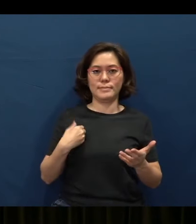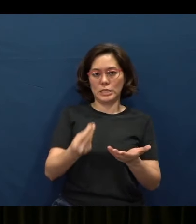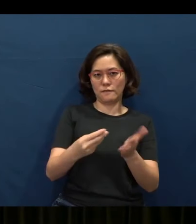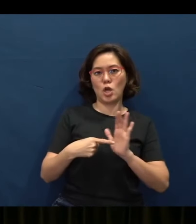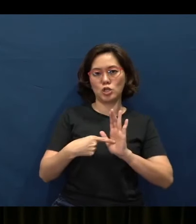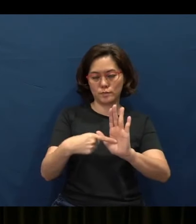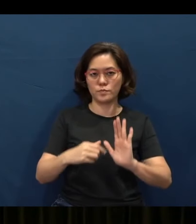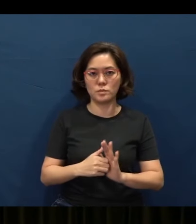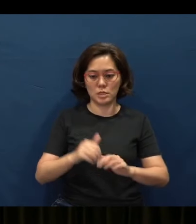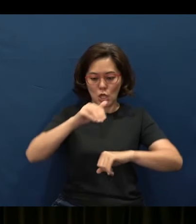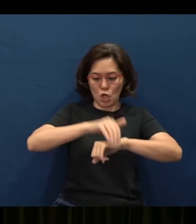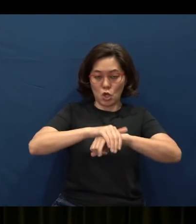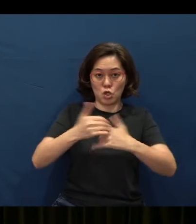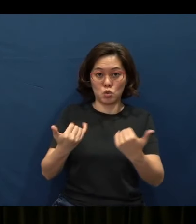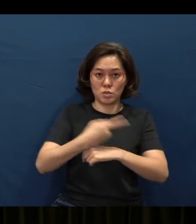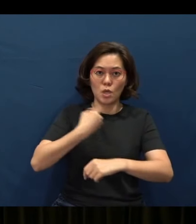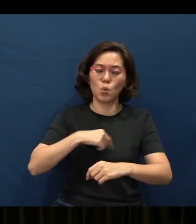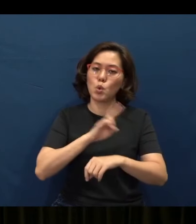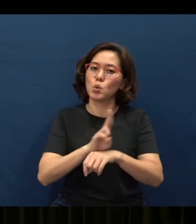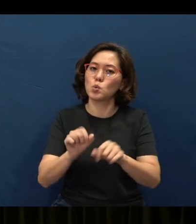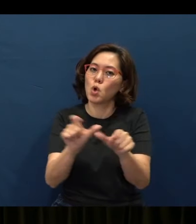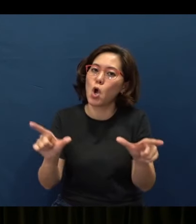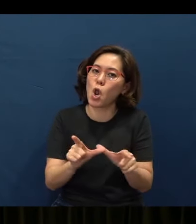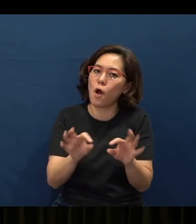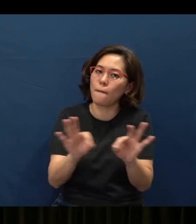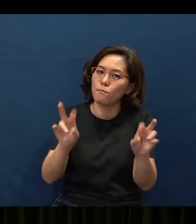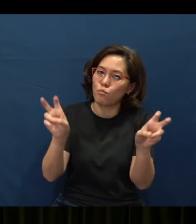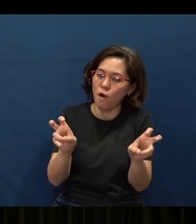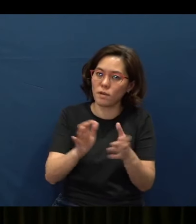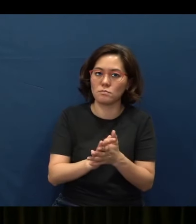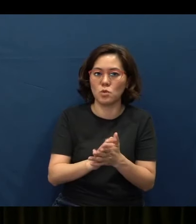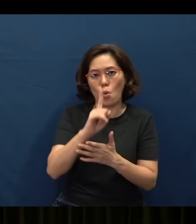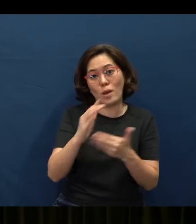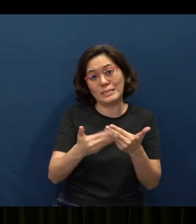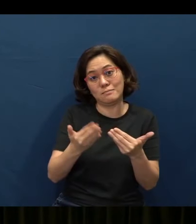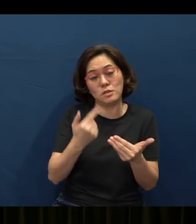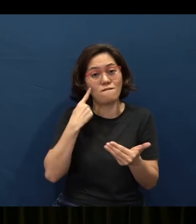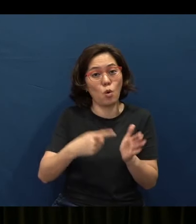In English, today, we also use a lot of proverbs, right? And one very simple one, for example, I'd like to give you.